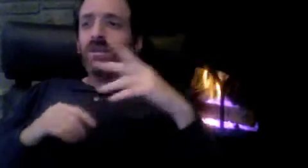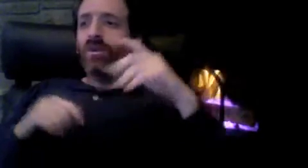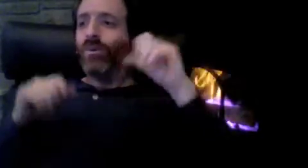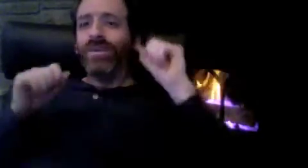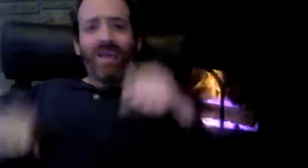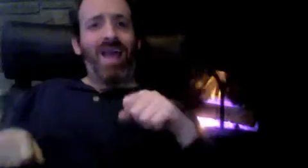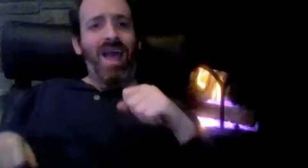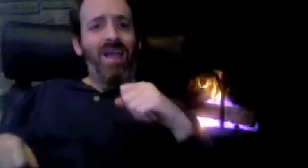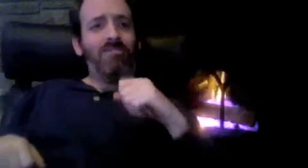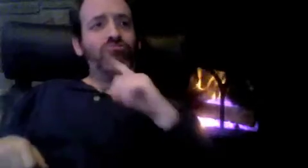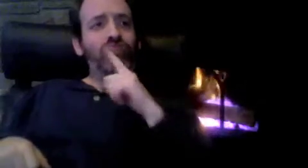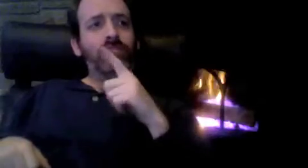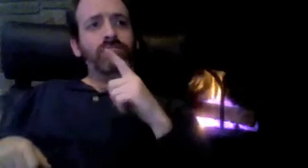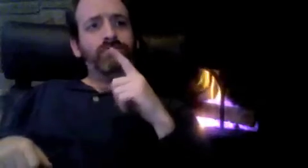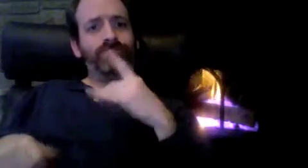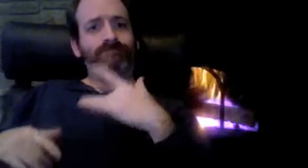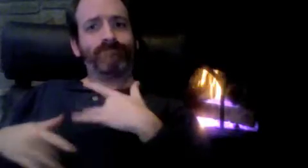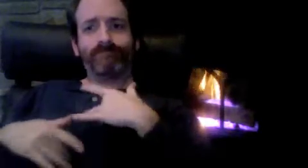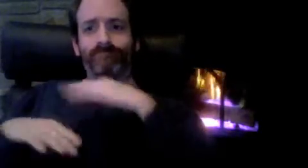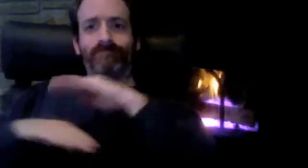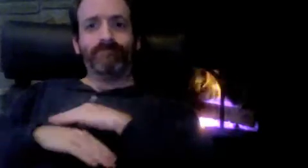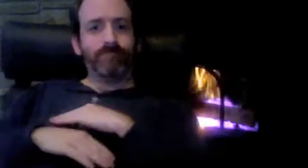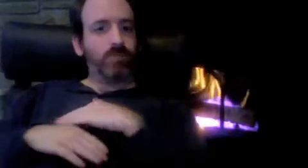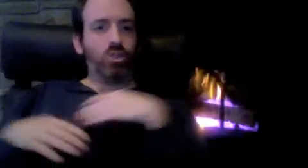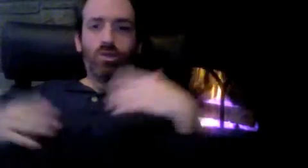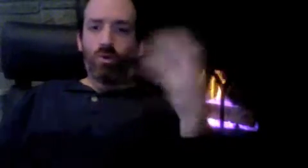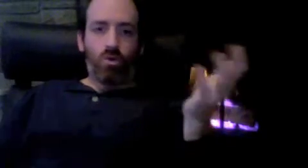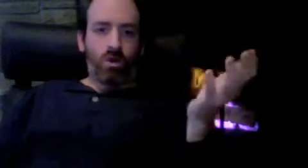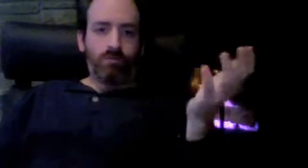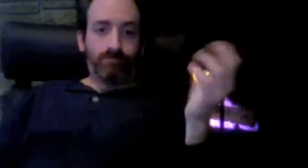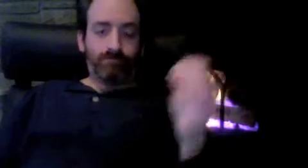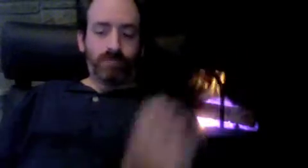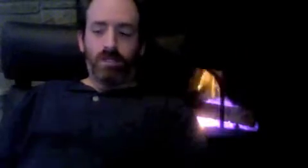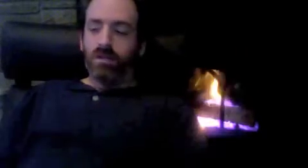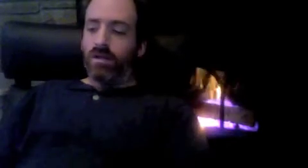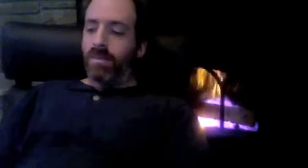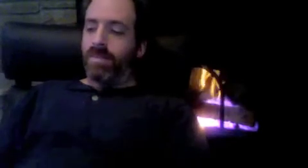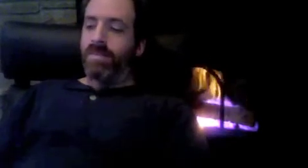The sense of gratification in getting good services from VRS providers would not be possible.